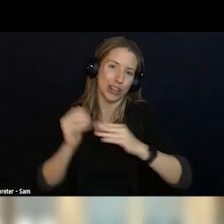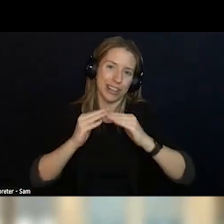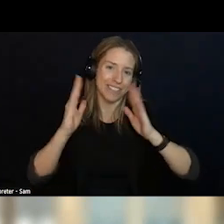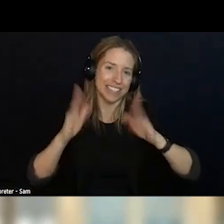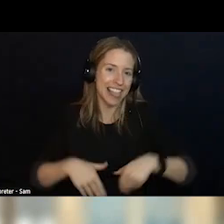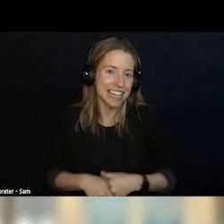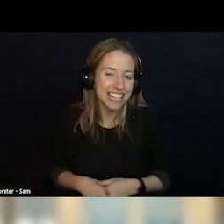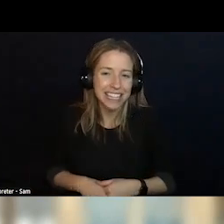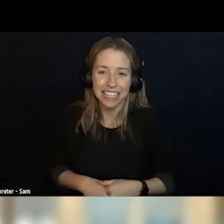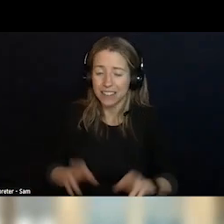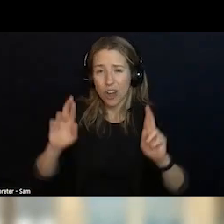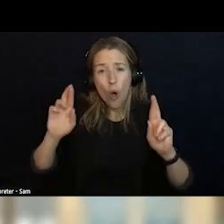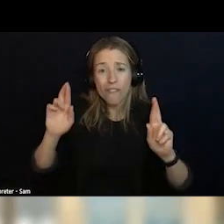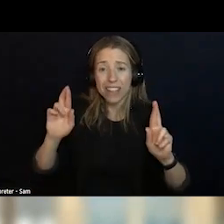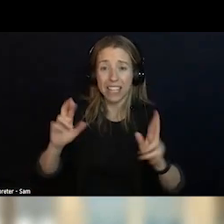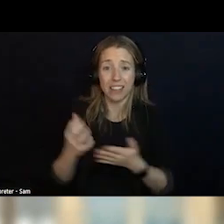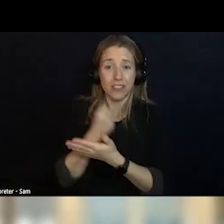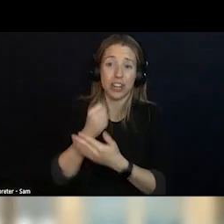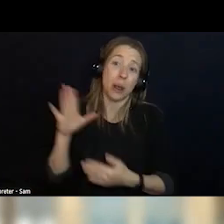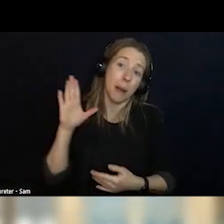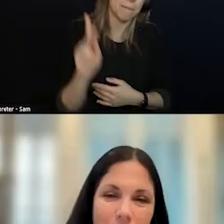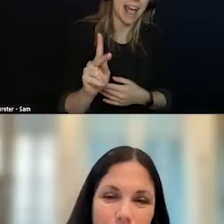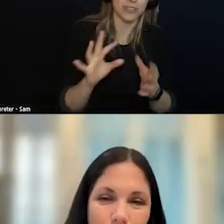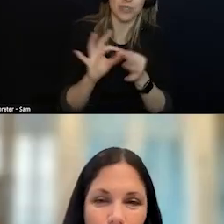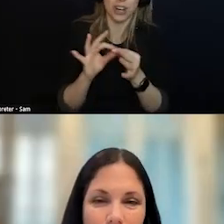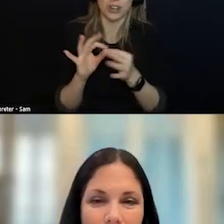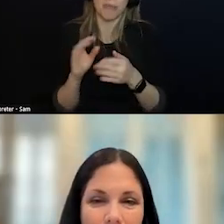ABOUT IS WHAT THE OUTCOMES ARE. >>: THANK YOU SO MUCH FOR JOINING